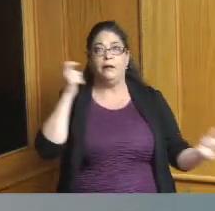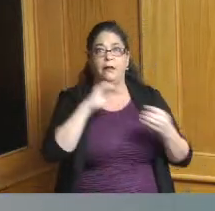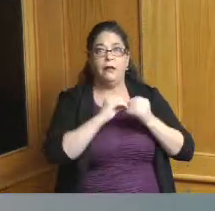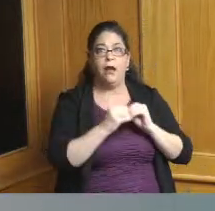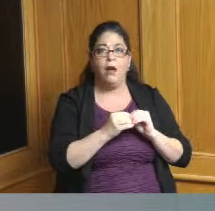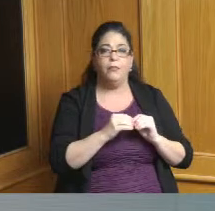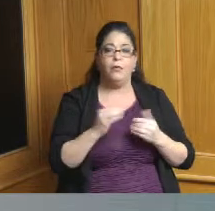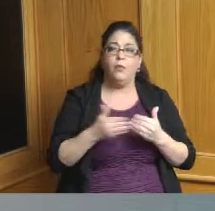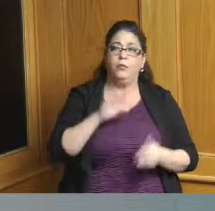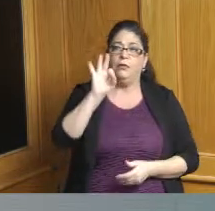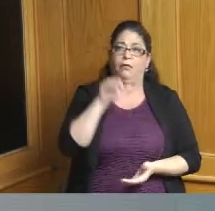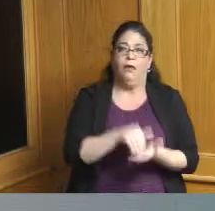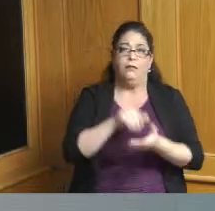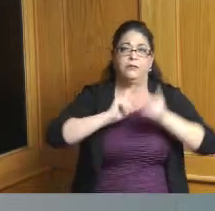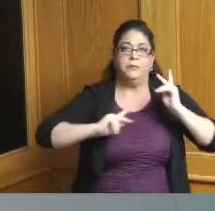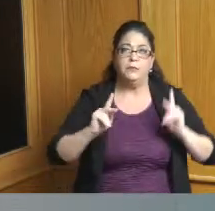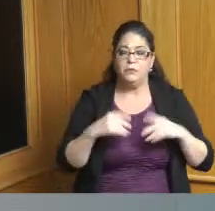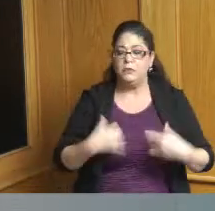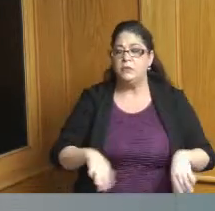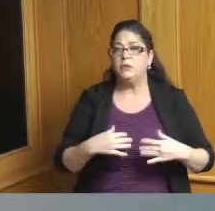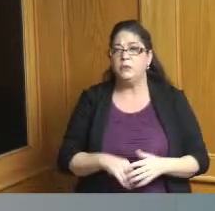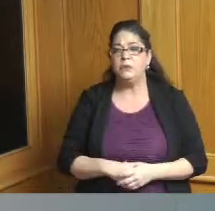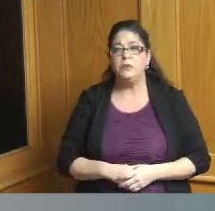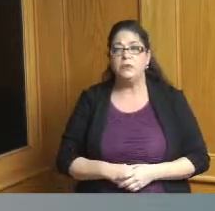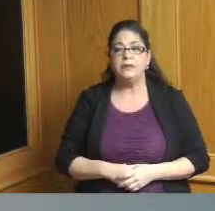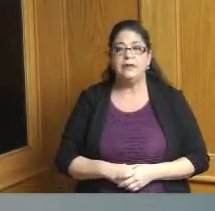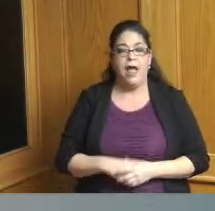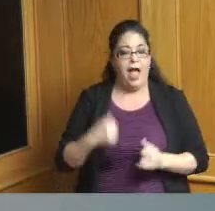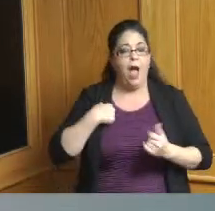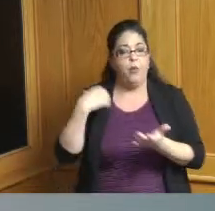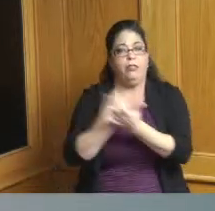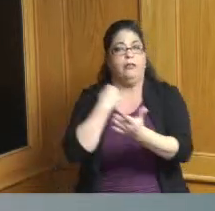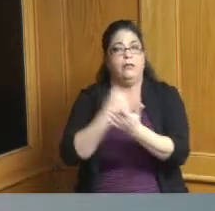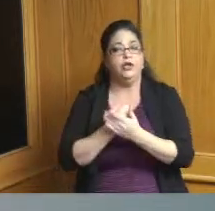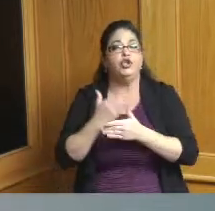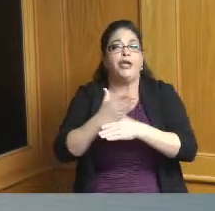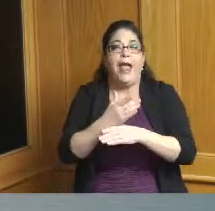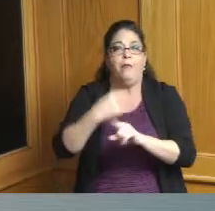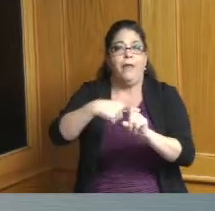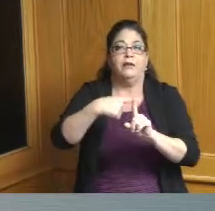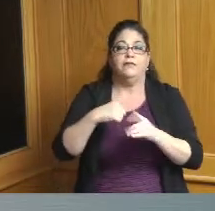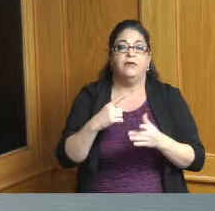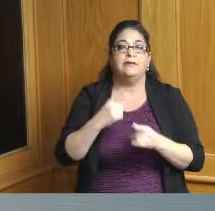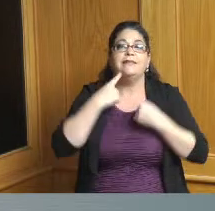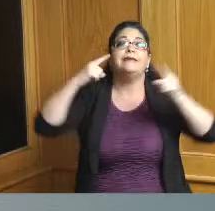certainly I will take every opportunity to share success looking at it a little bit differently